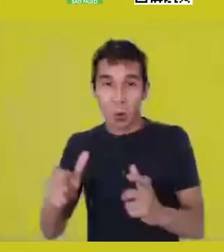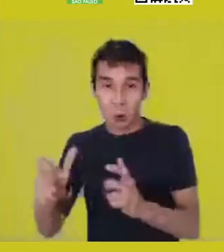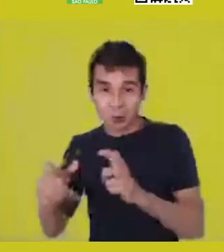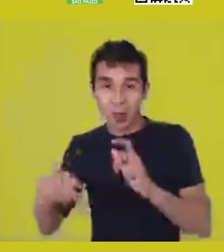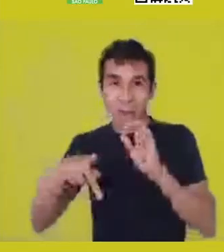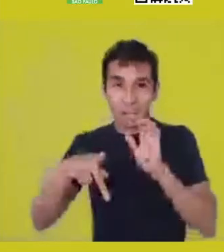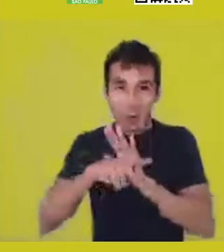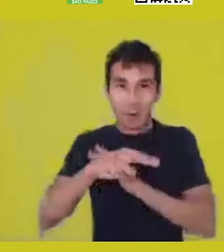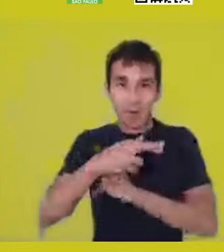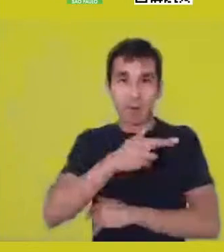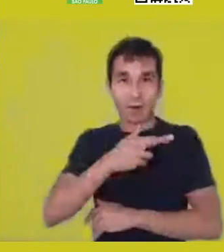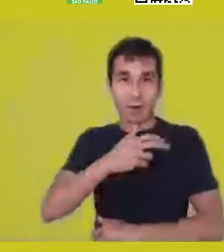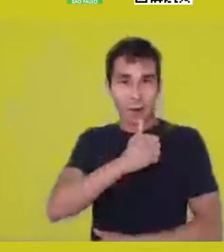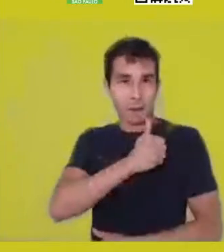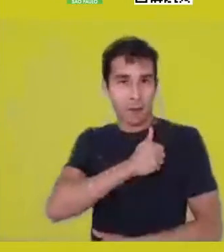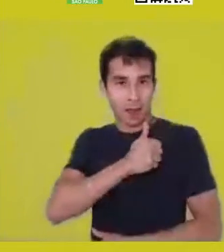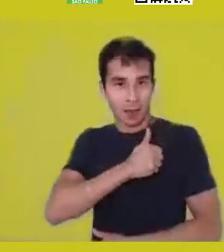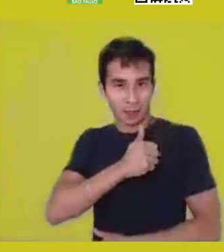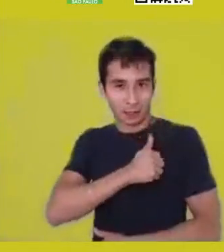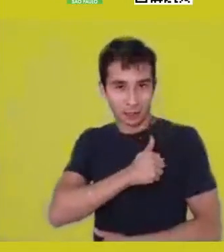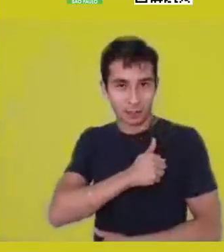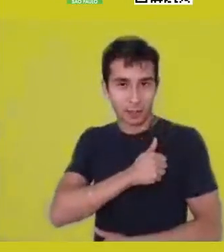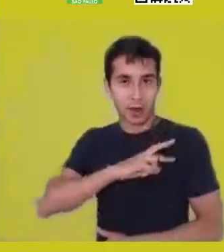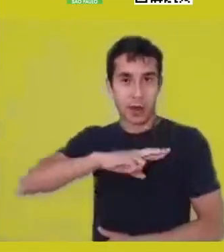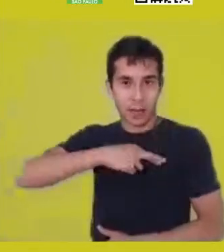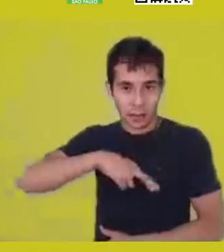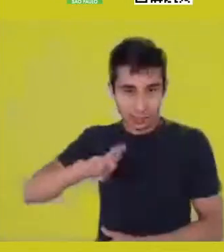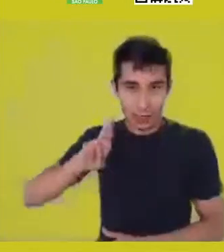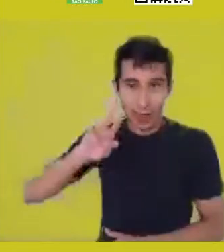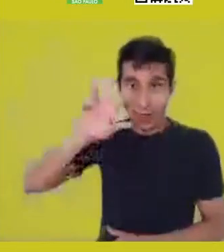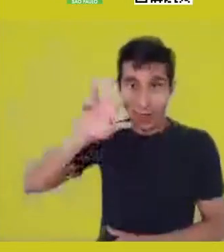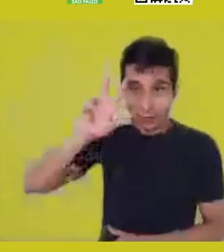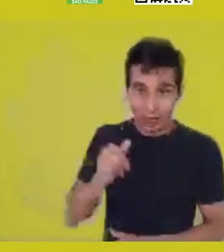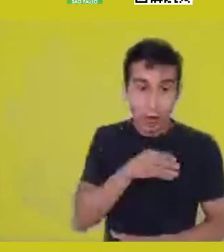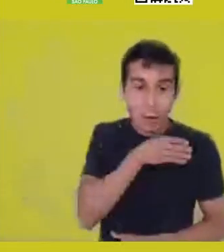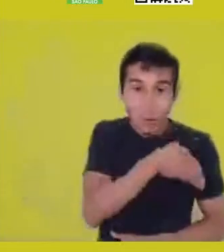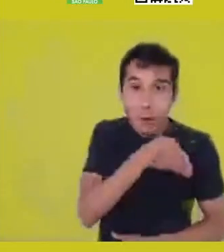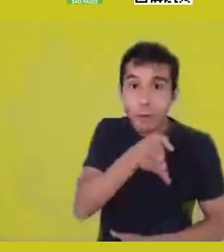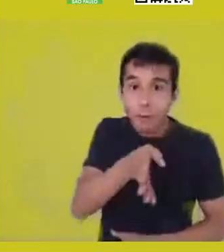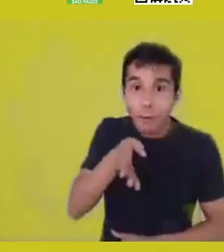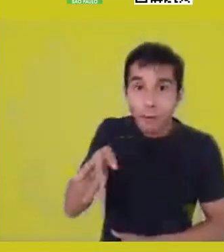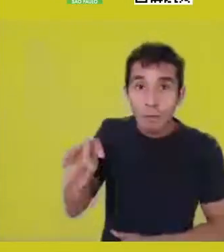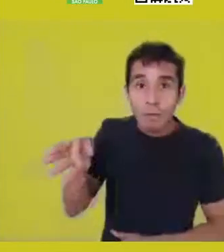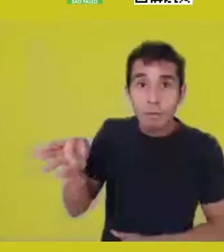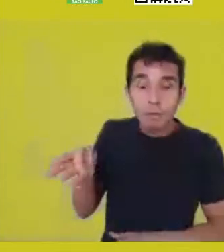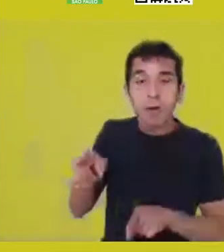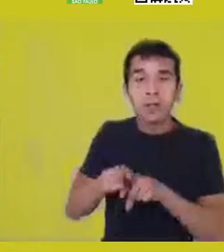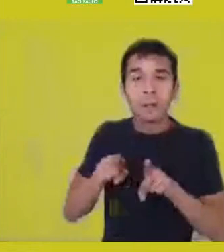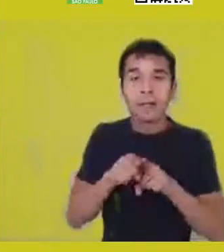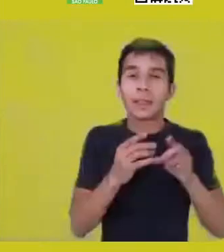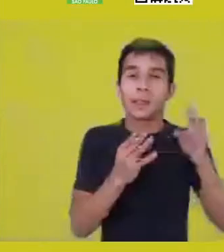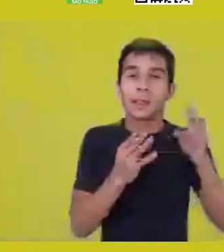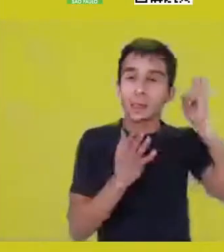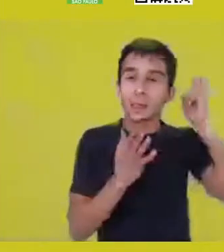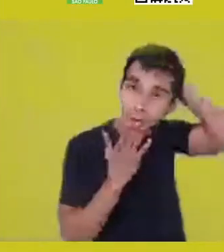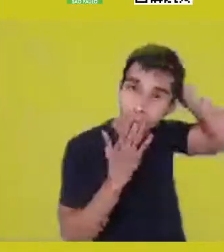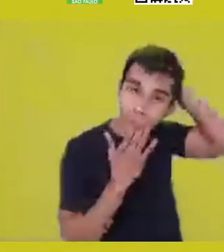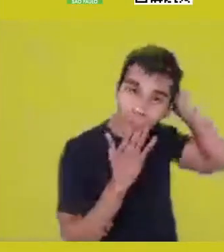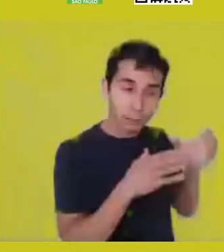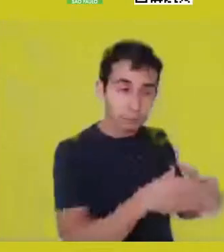and, like Abdias himself says, dividing it with our Native brethren, returning also to Native cultural practices,